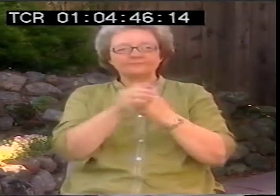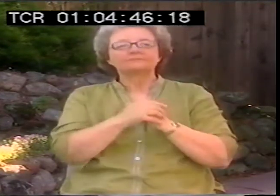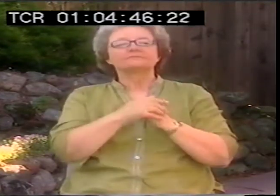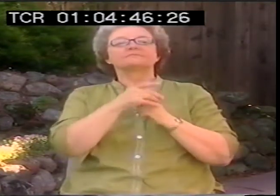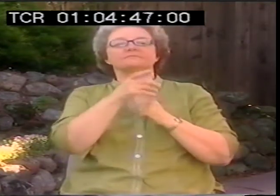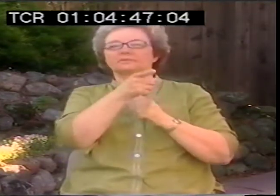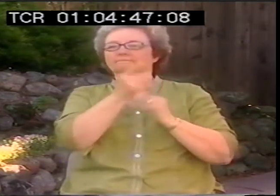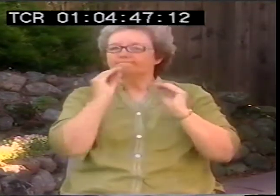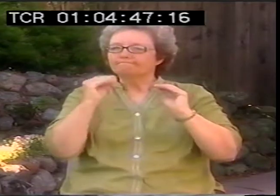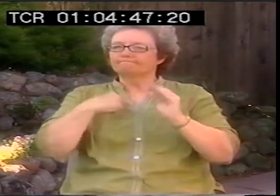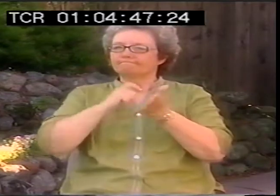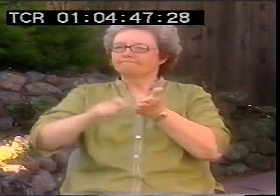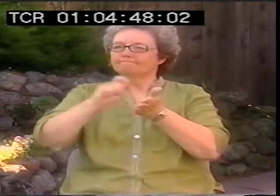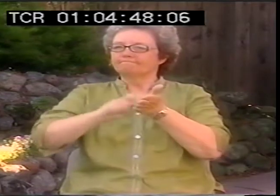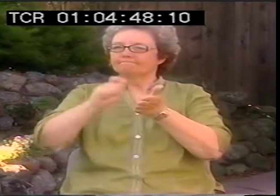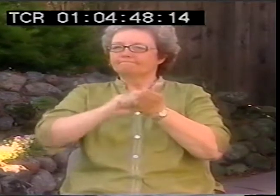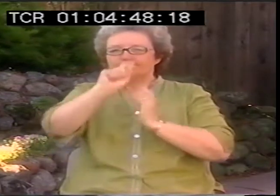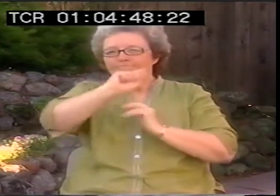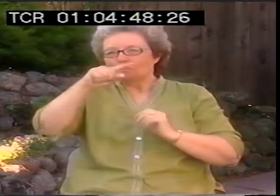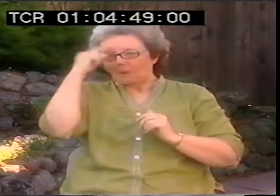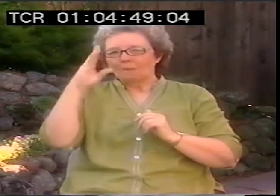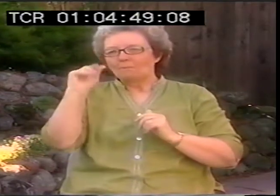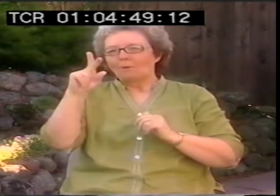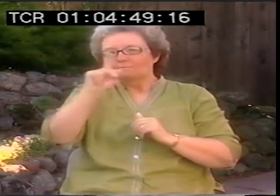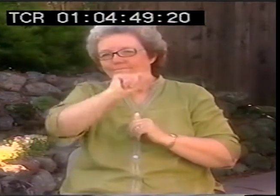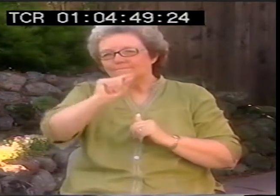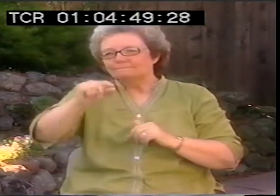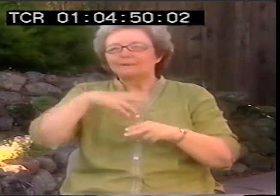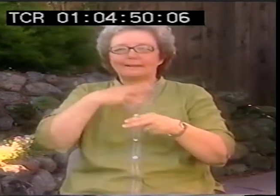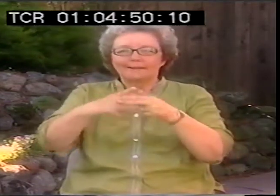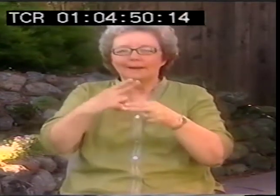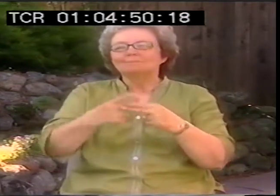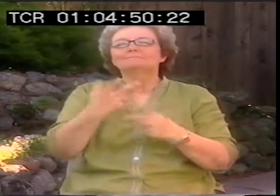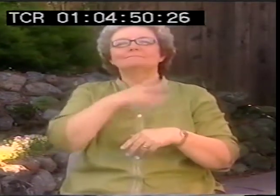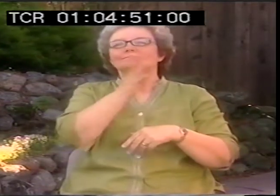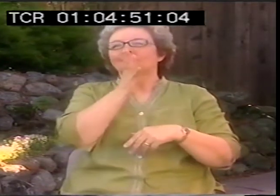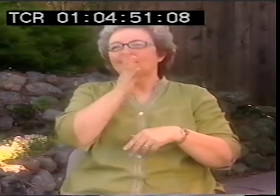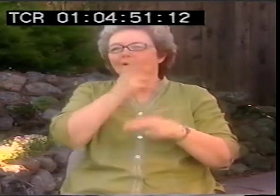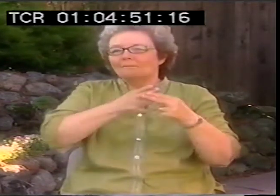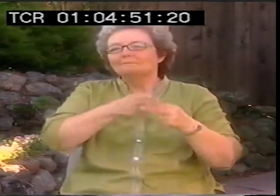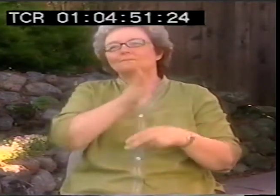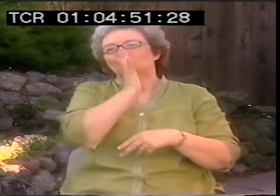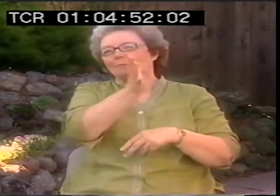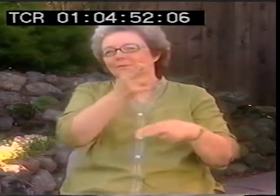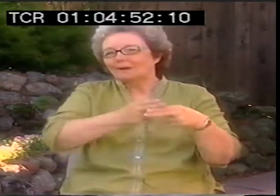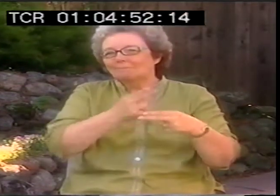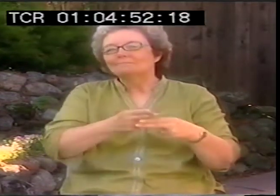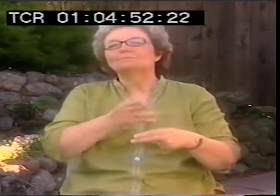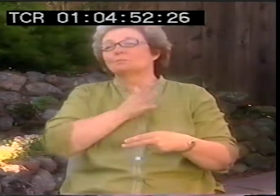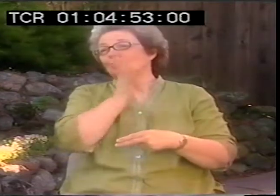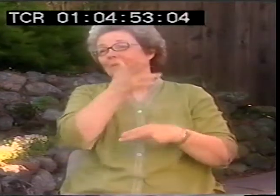And she knew Croatian when she was young, and then had English of course influencing that.